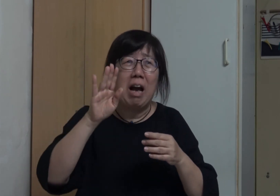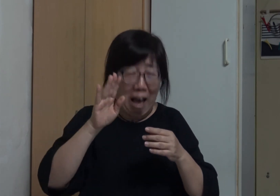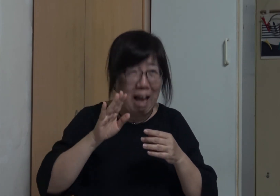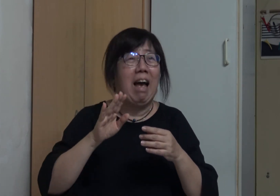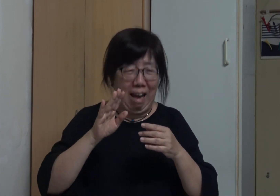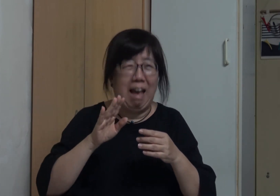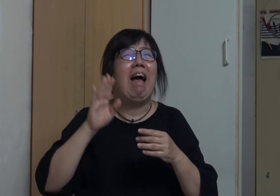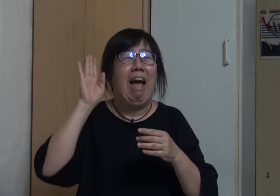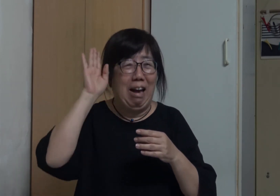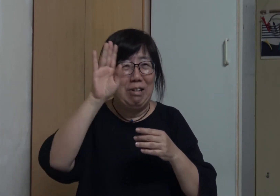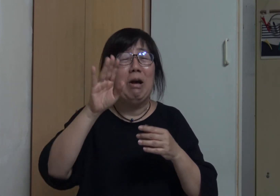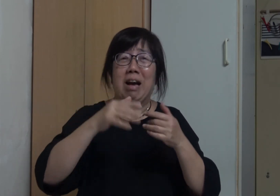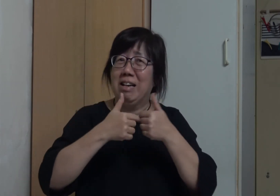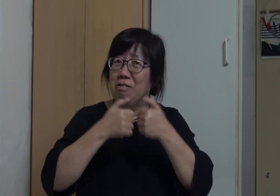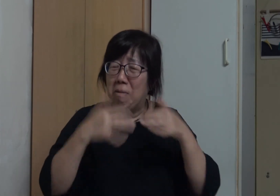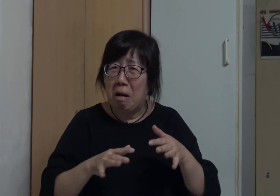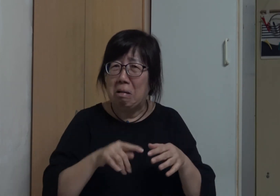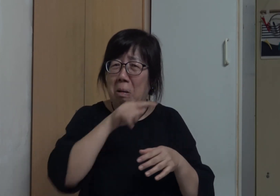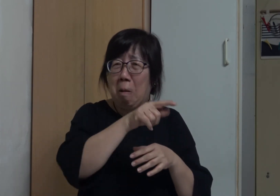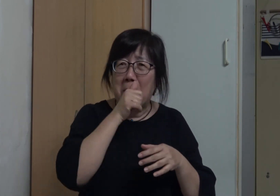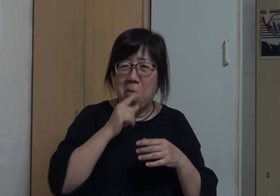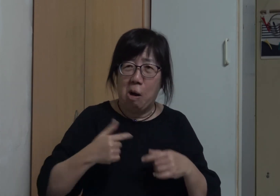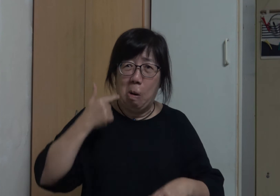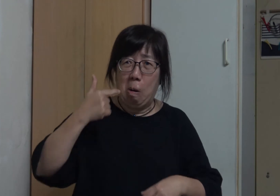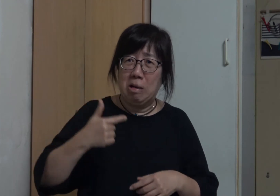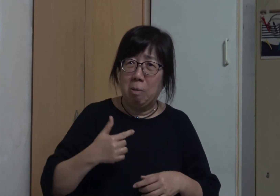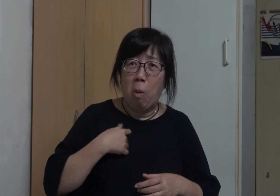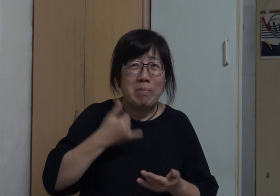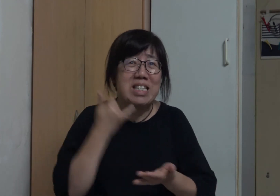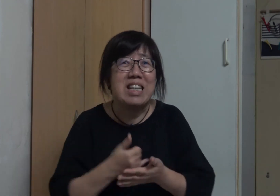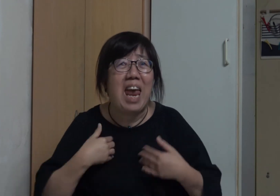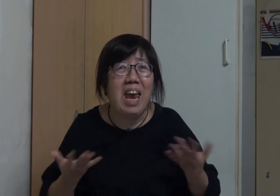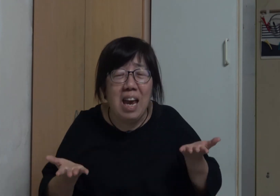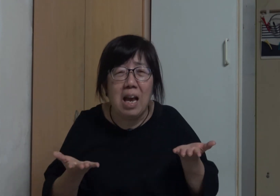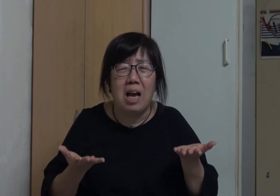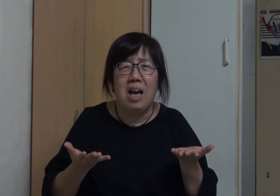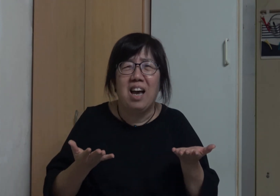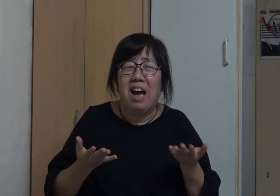I thought I would have a hard time after marrying him